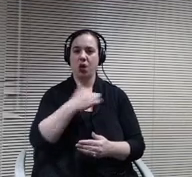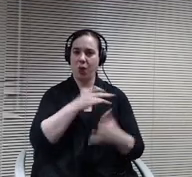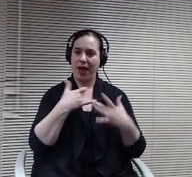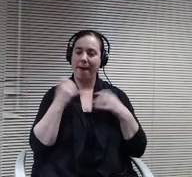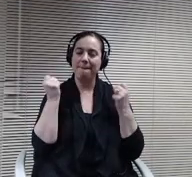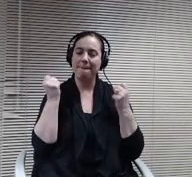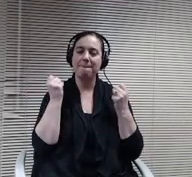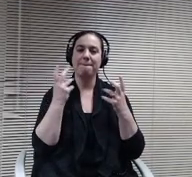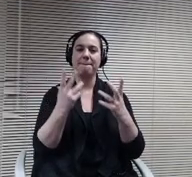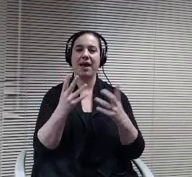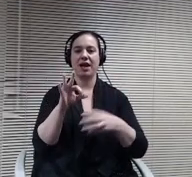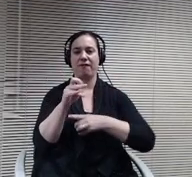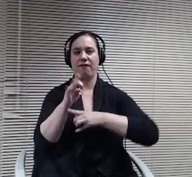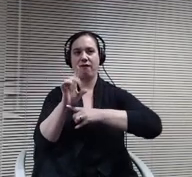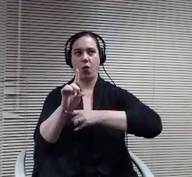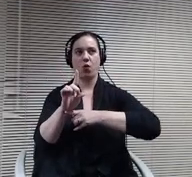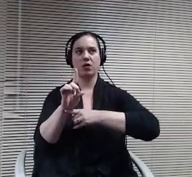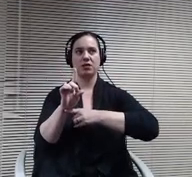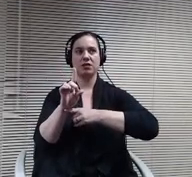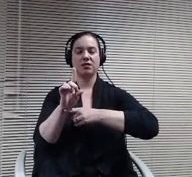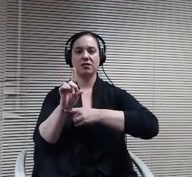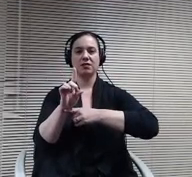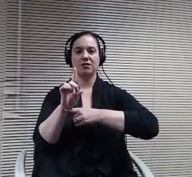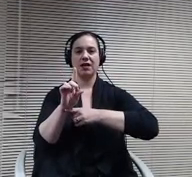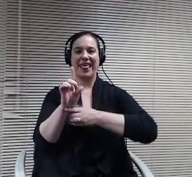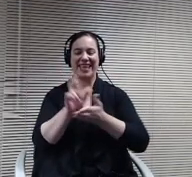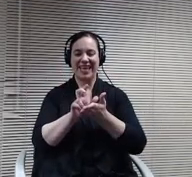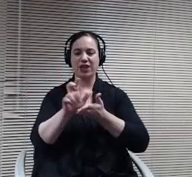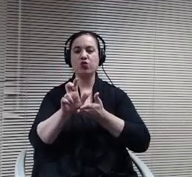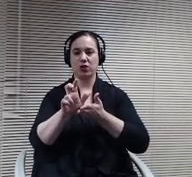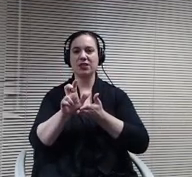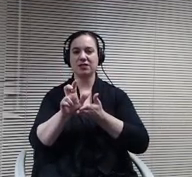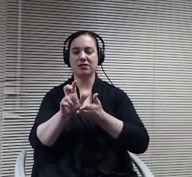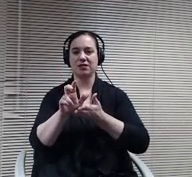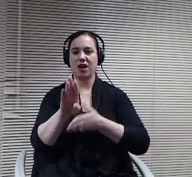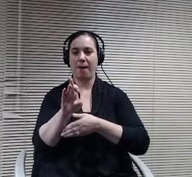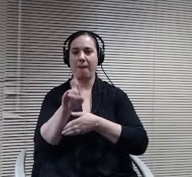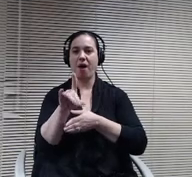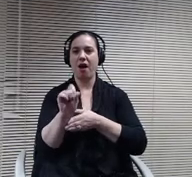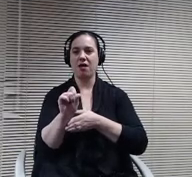many fold the interest in bonds form into taka. Then we were